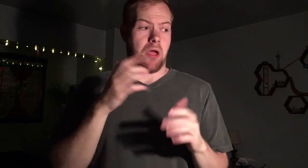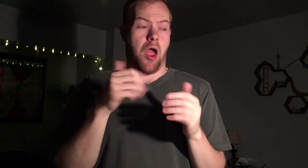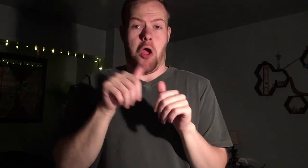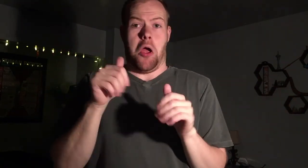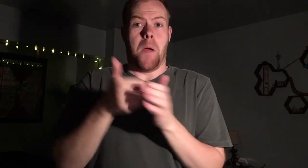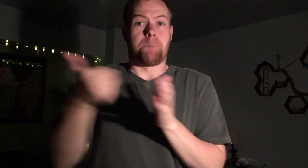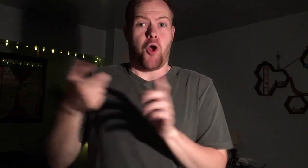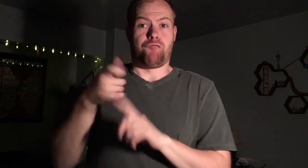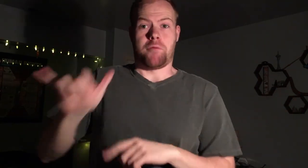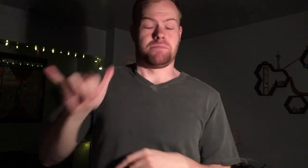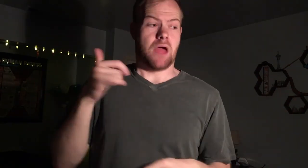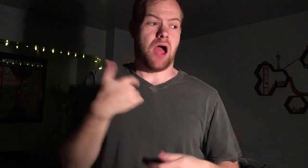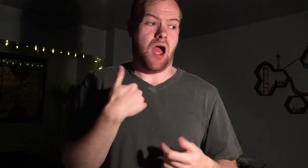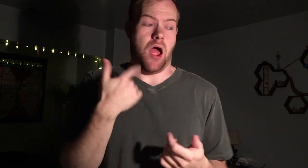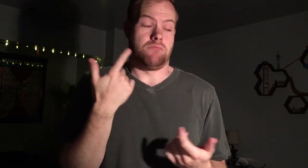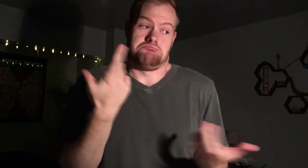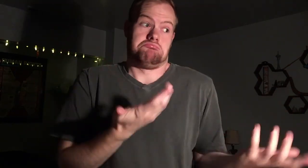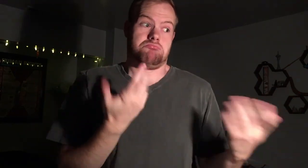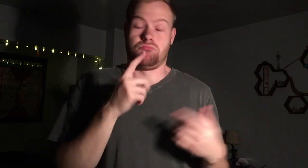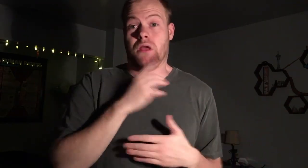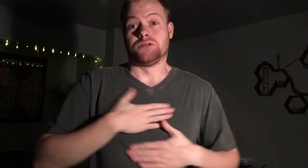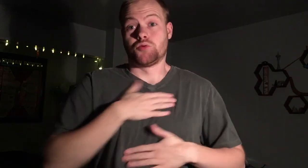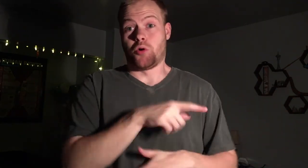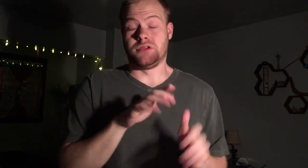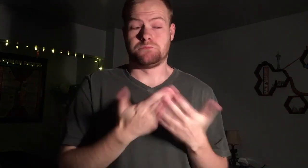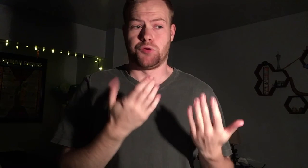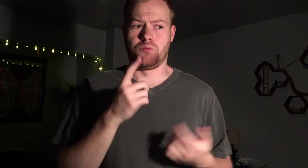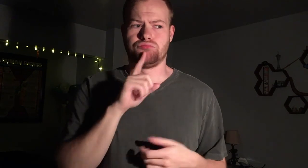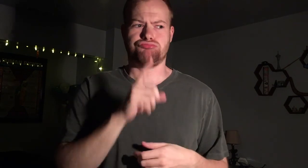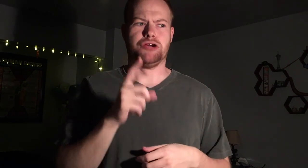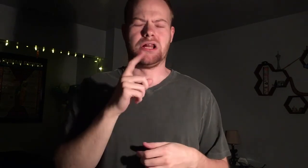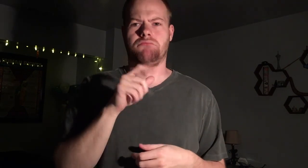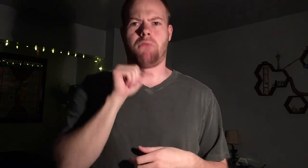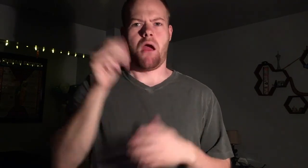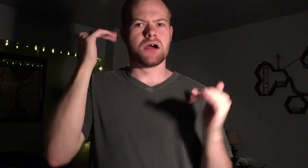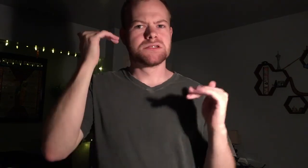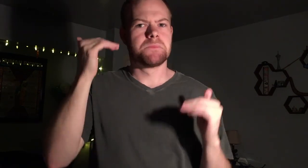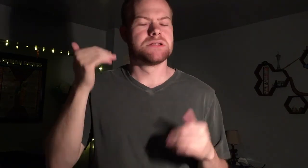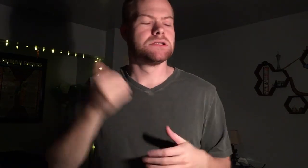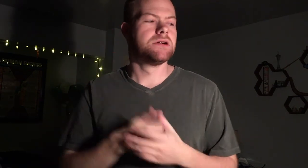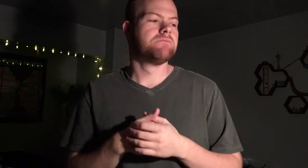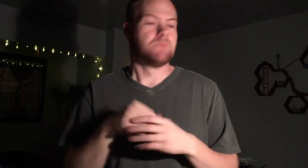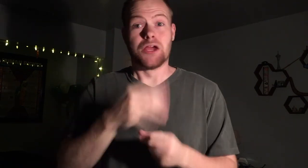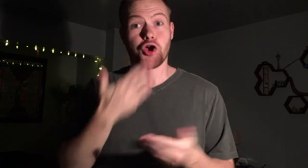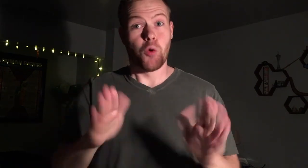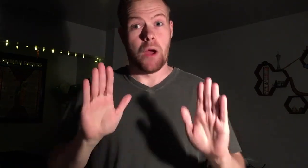Apart from that, I enjoyed this book, it was really unexpected. In a good way.